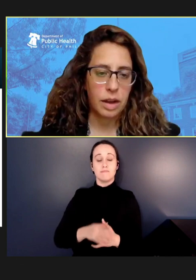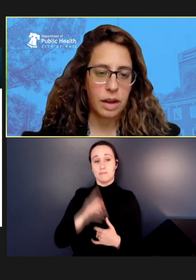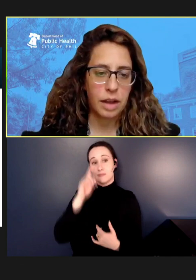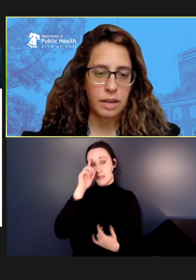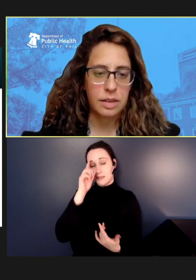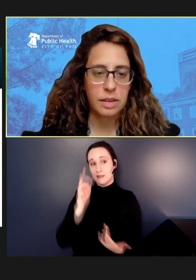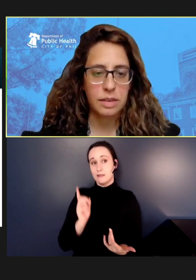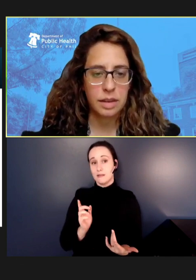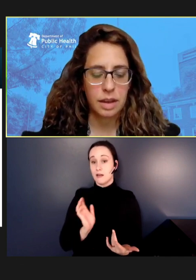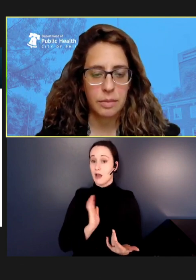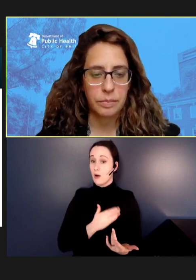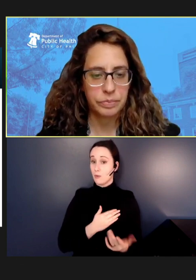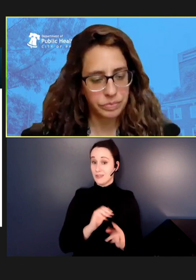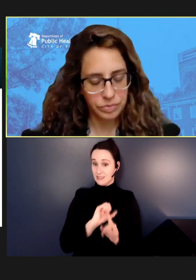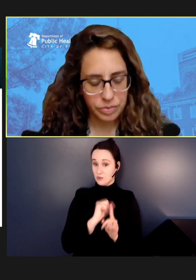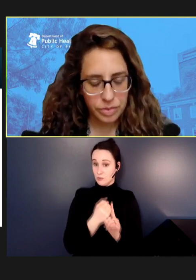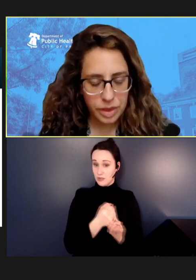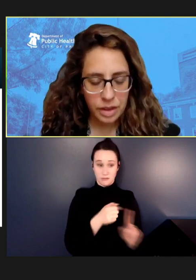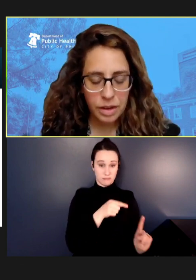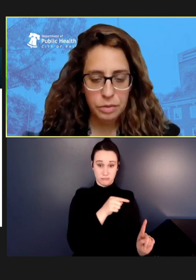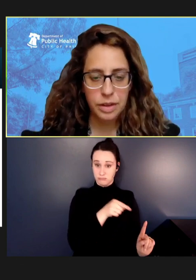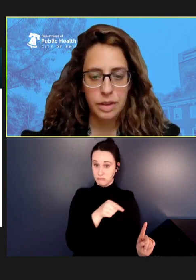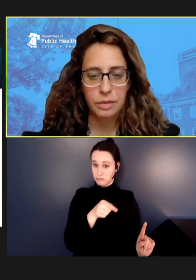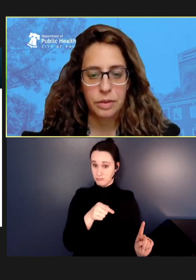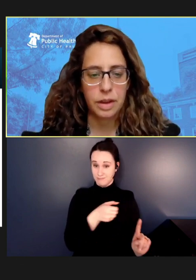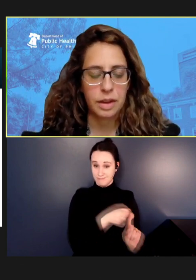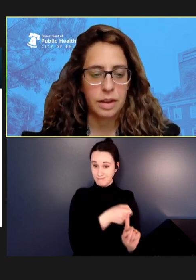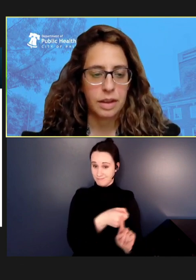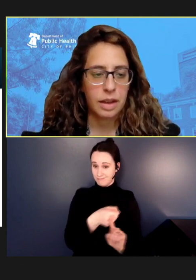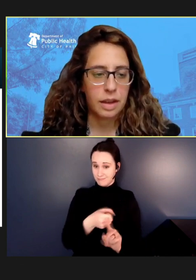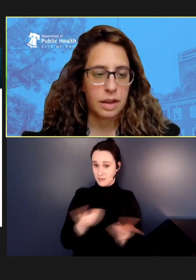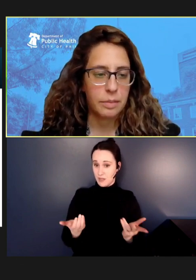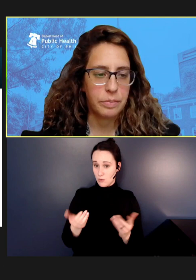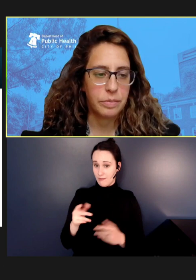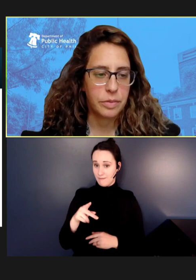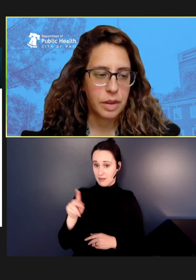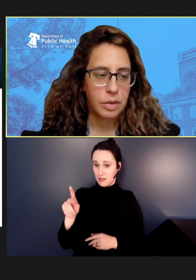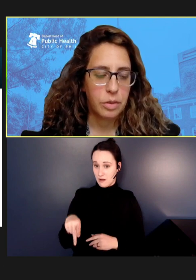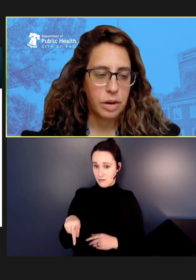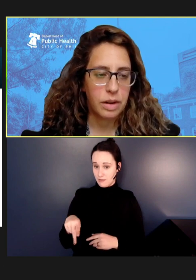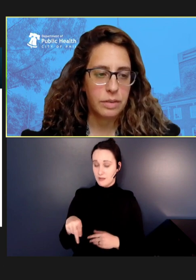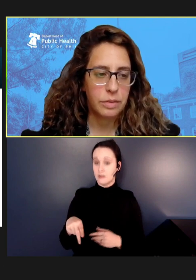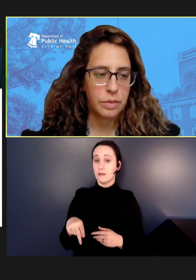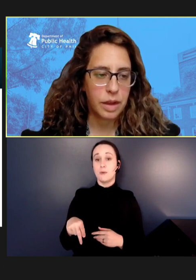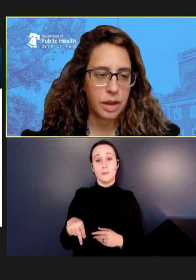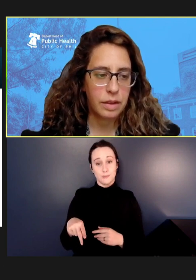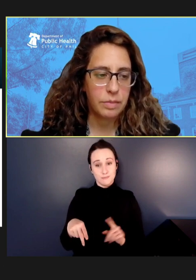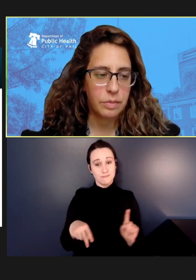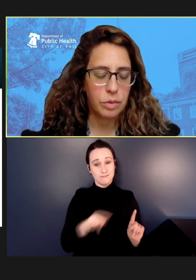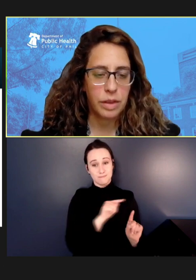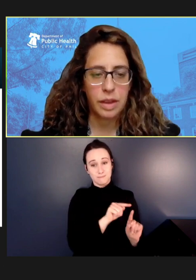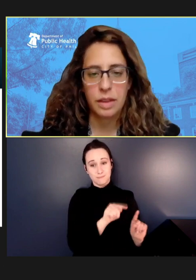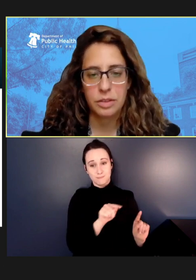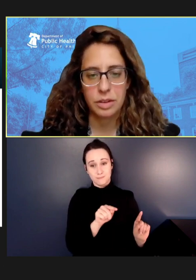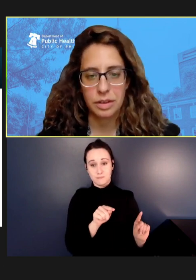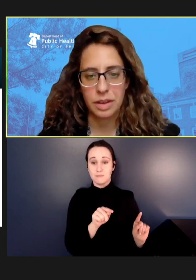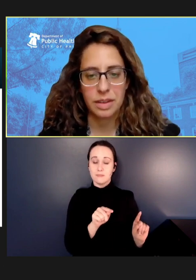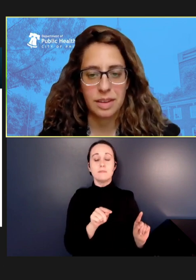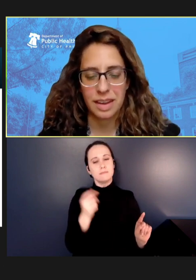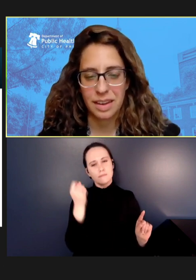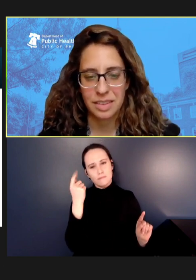our cases here in Philadelphia were -- while they clustered in a daycare that